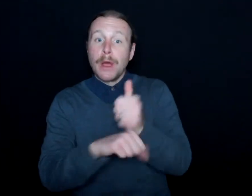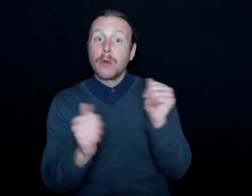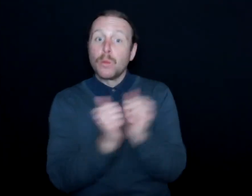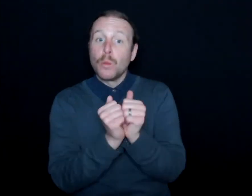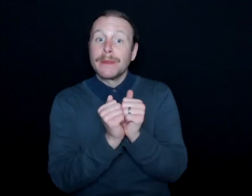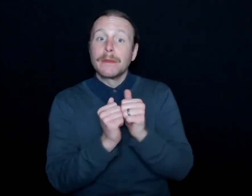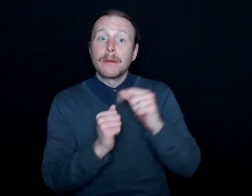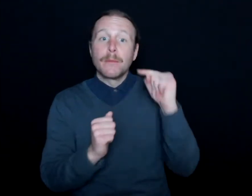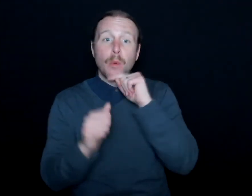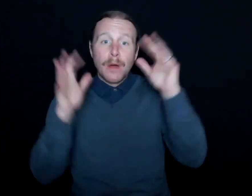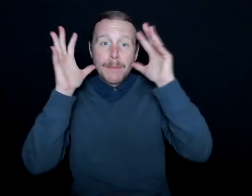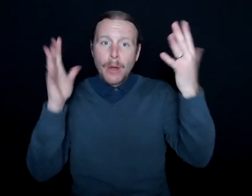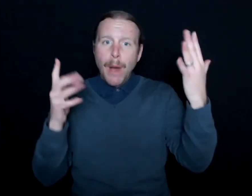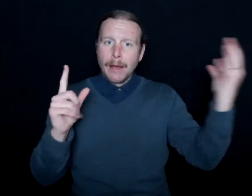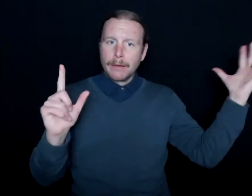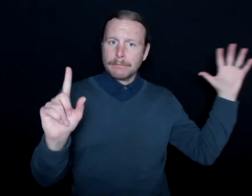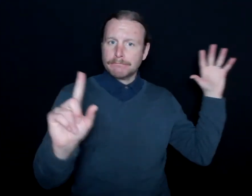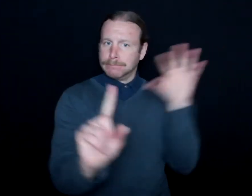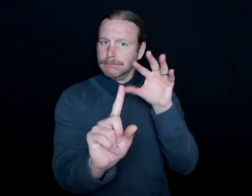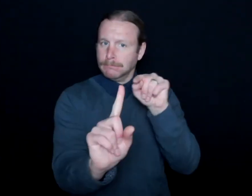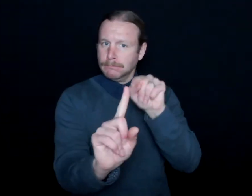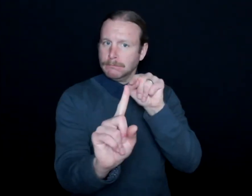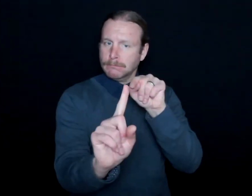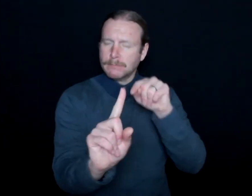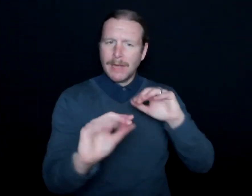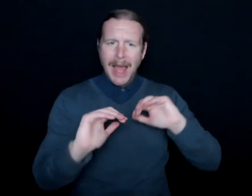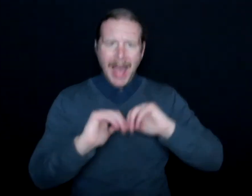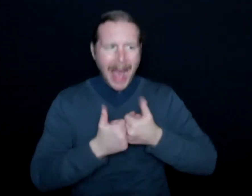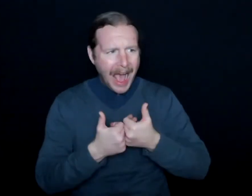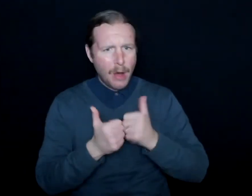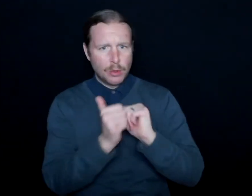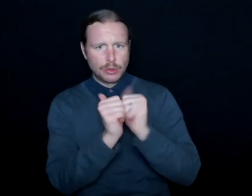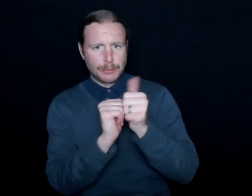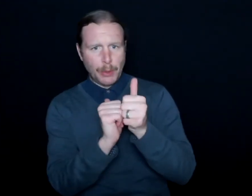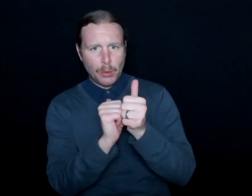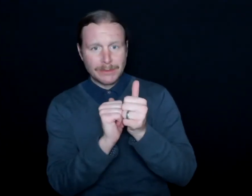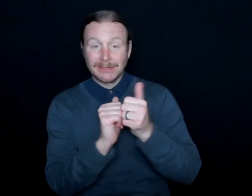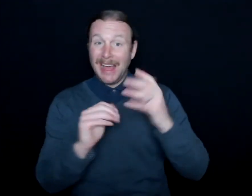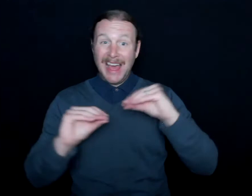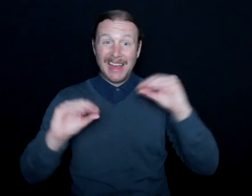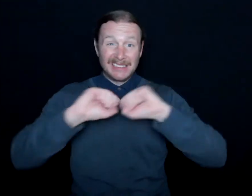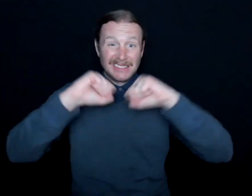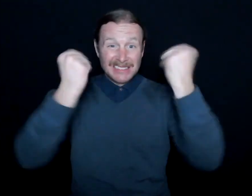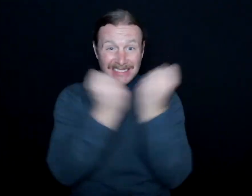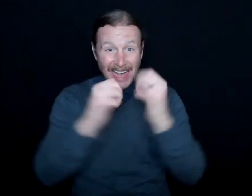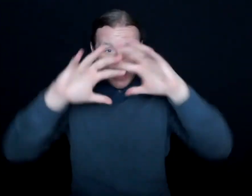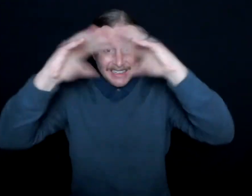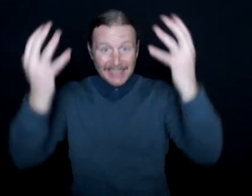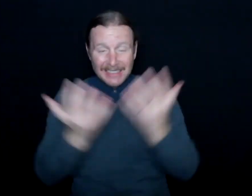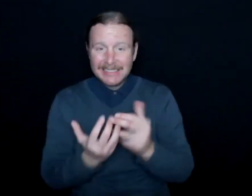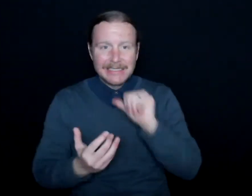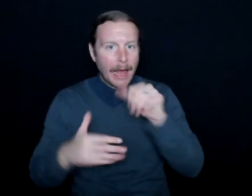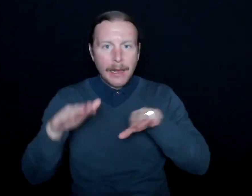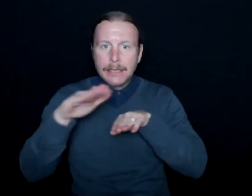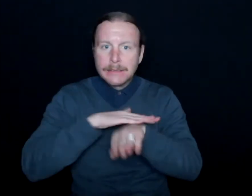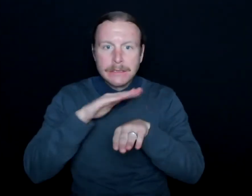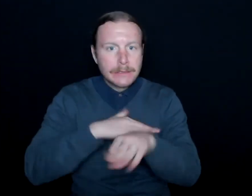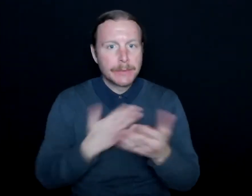that it shines a spotlight on how inaccessible society is and how inaccessible sports is.